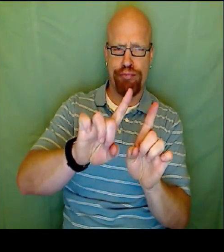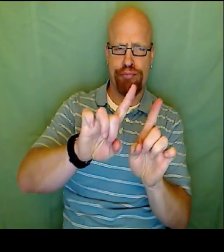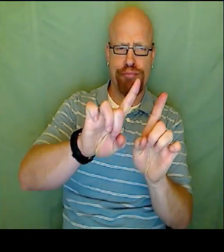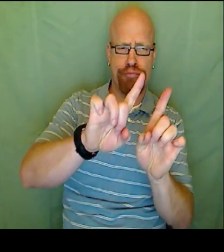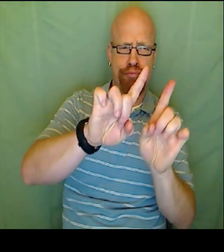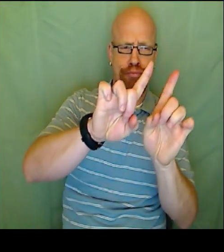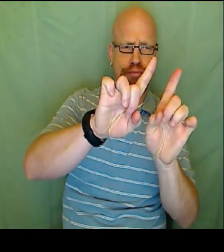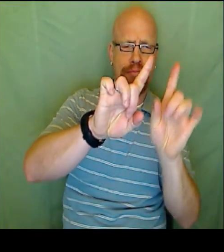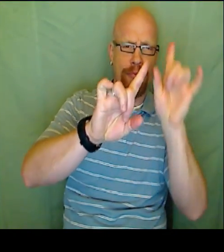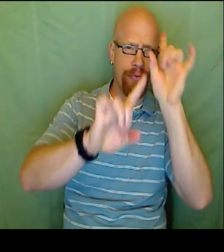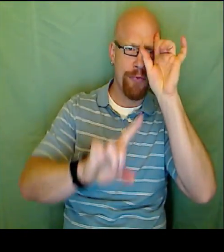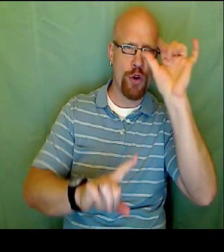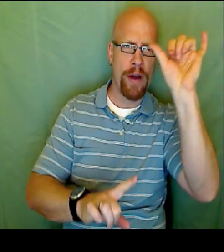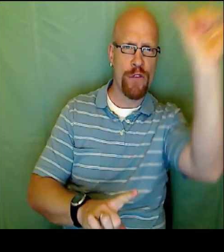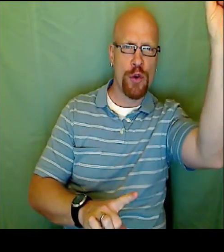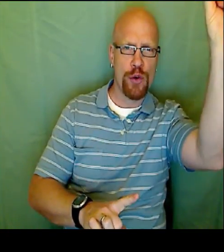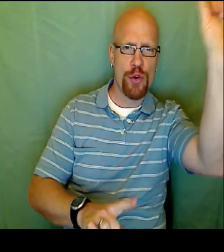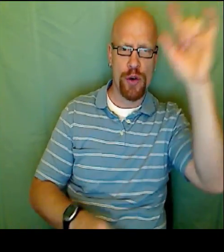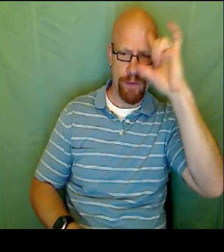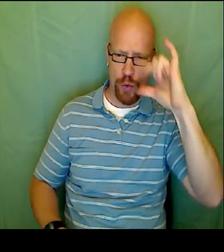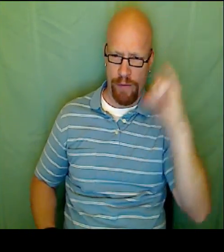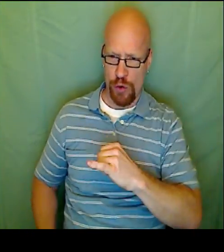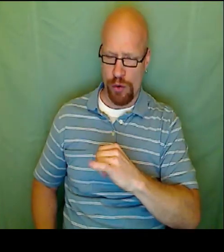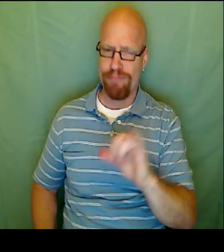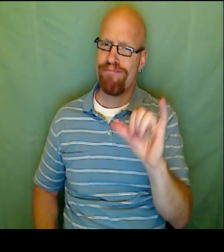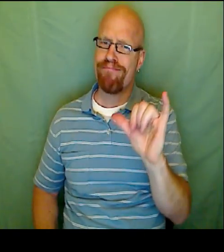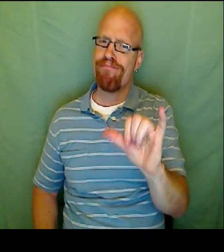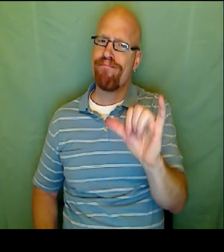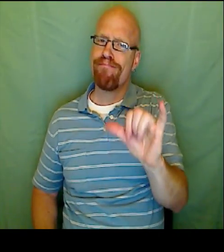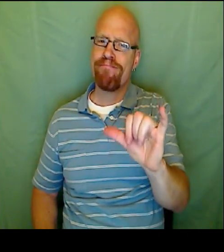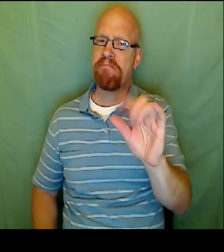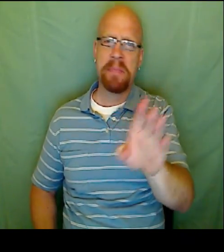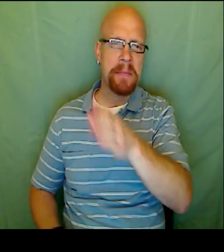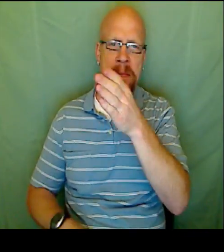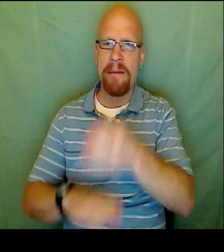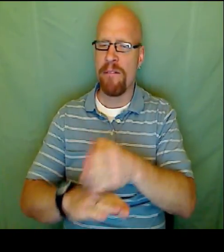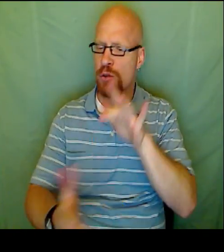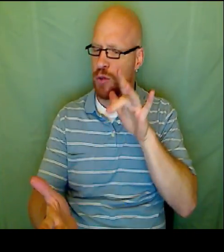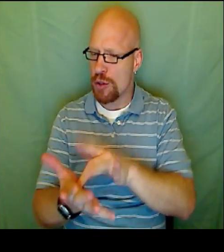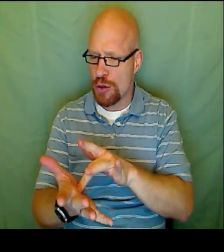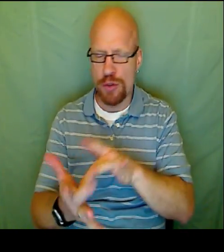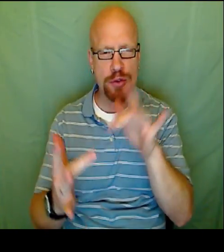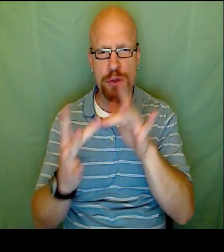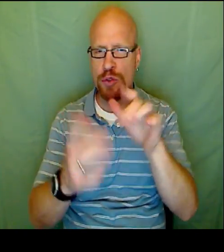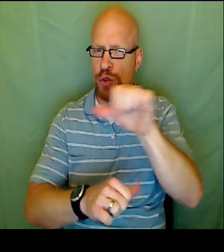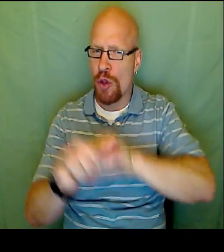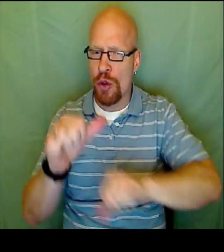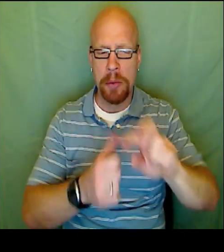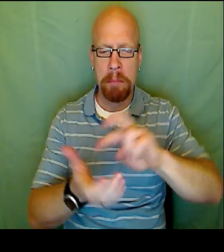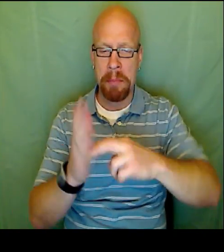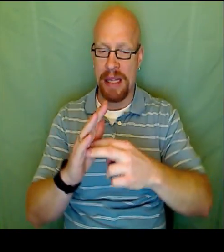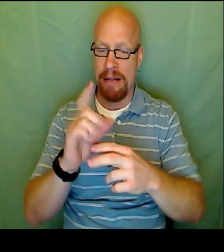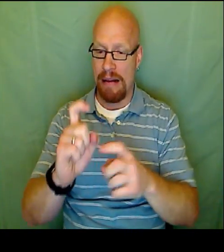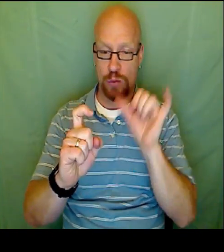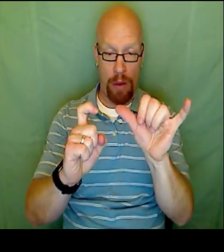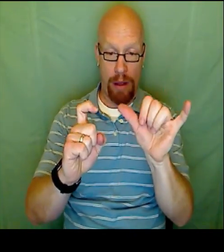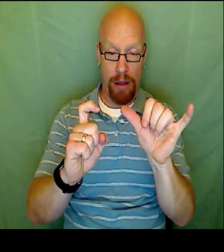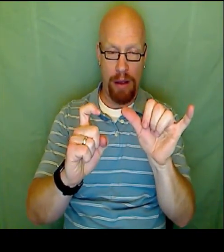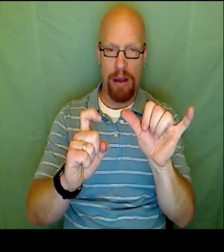So as you can see here the two lines are parallel. They will move in the same direction in the same fashion together forever.